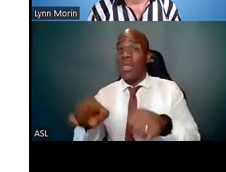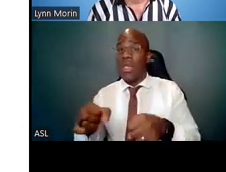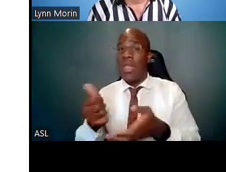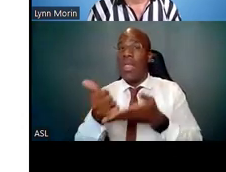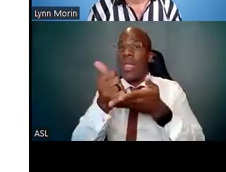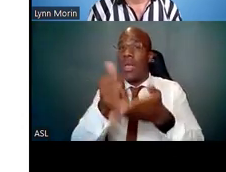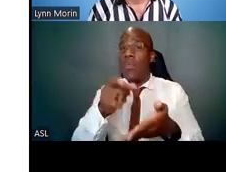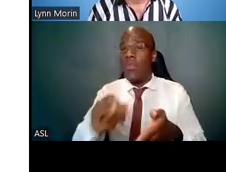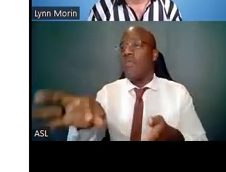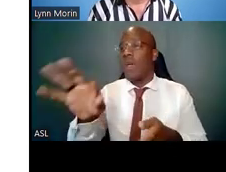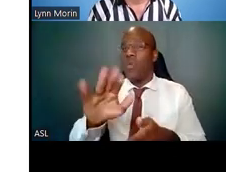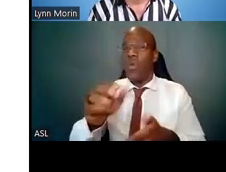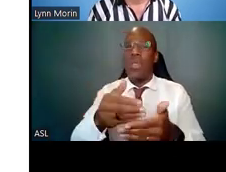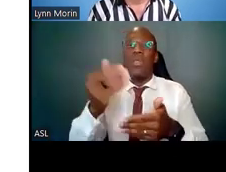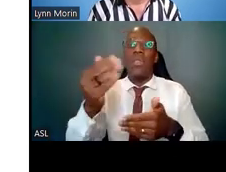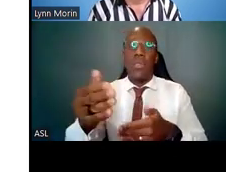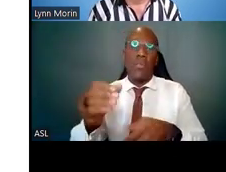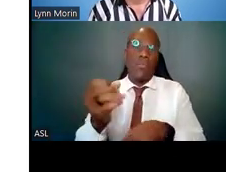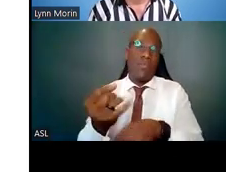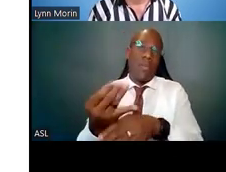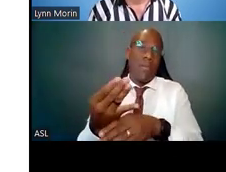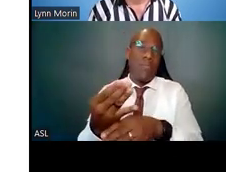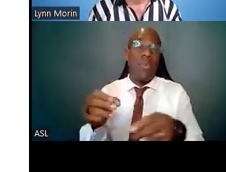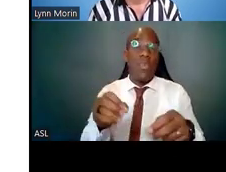So now we're going to talk a little bit about networking.